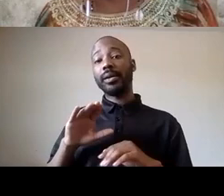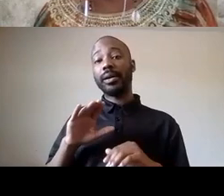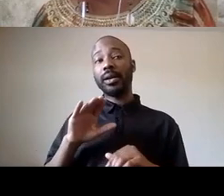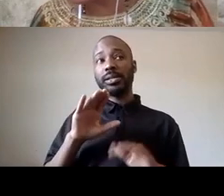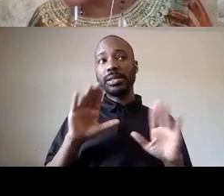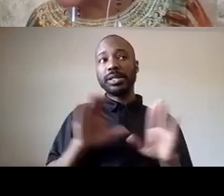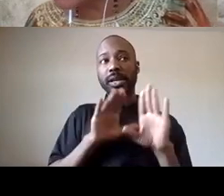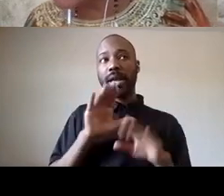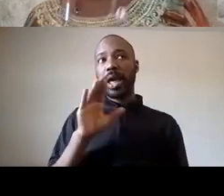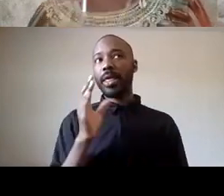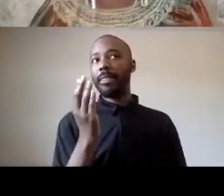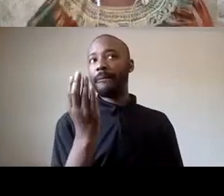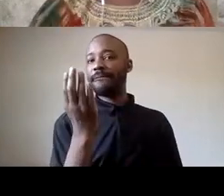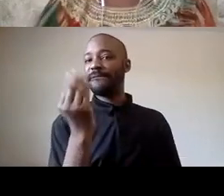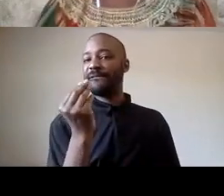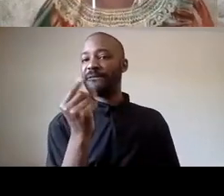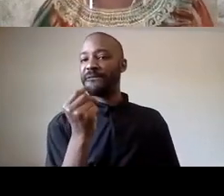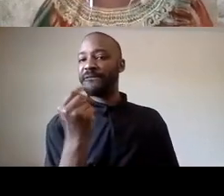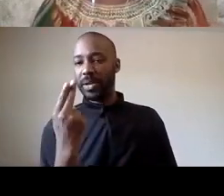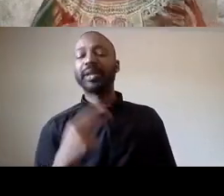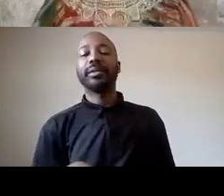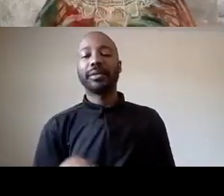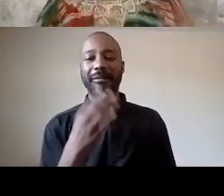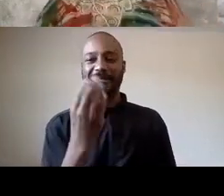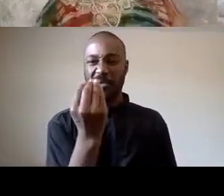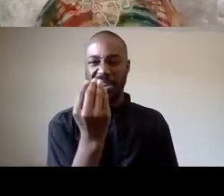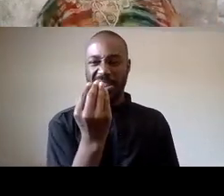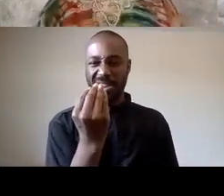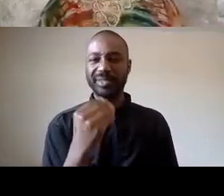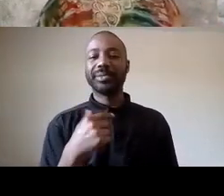it's sunday so yes you're right it's the 14th it was me moving too fast